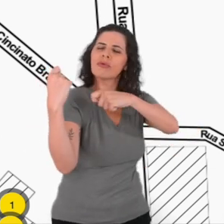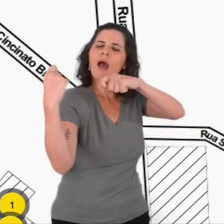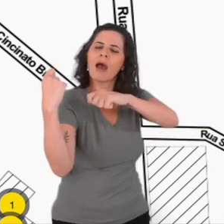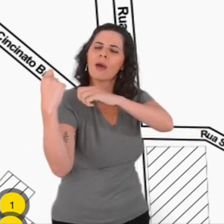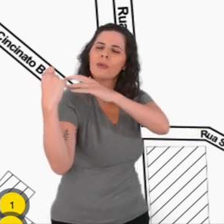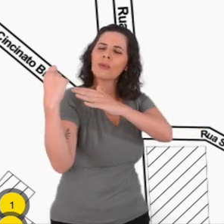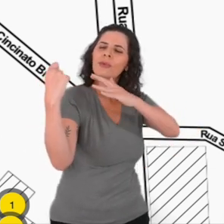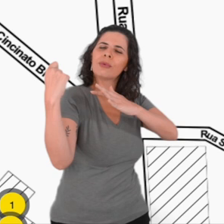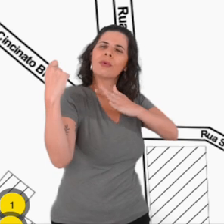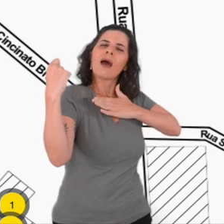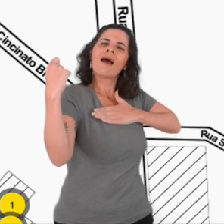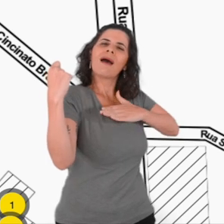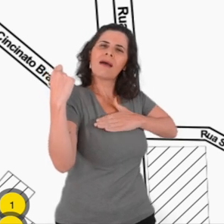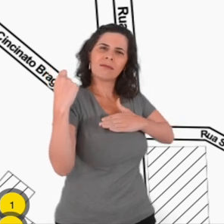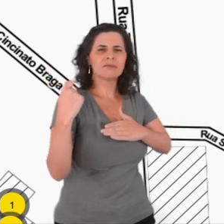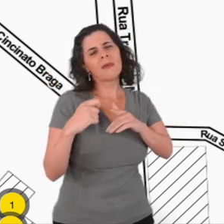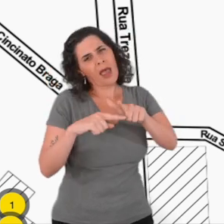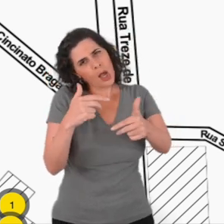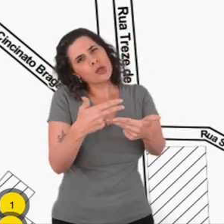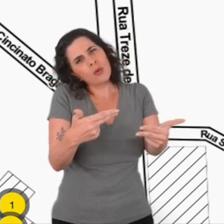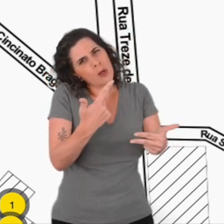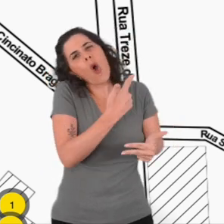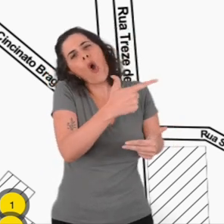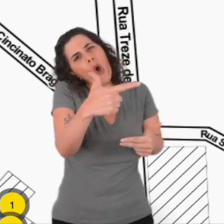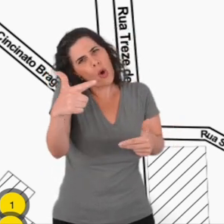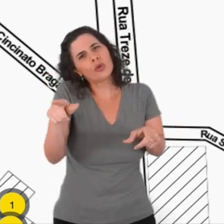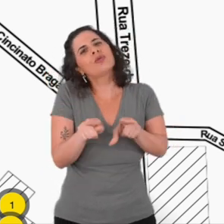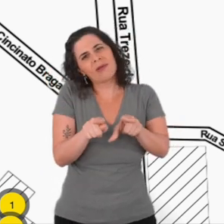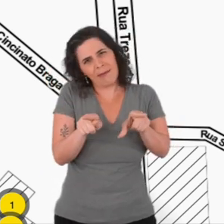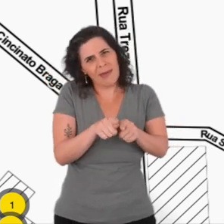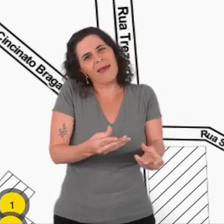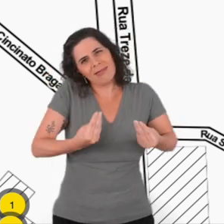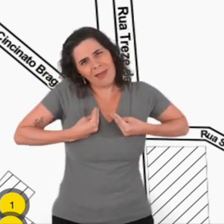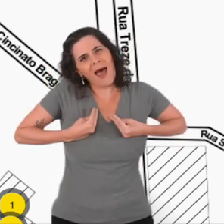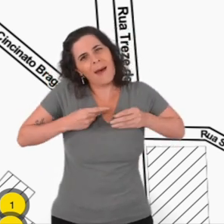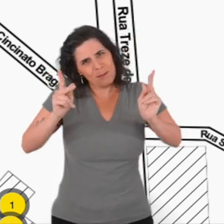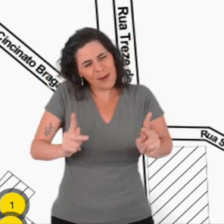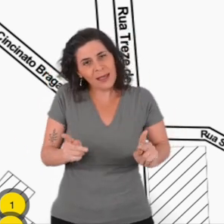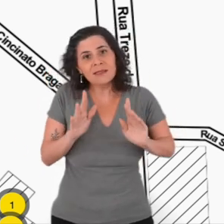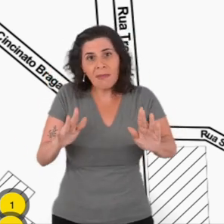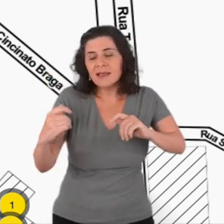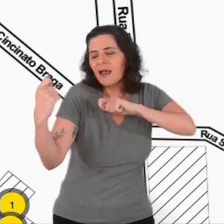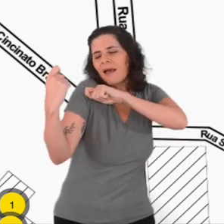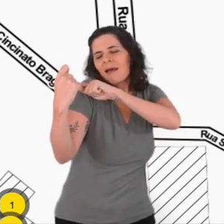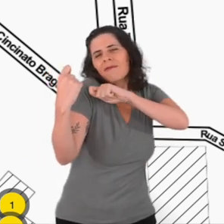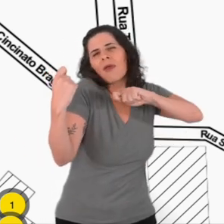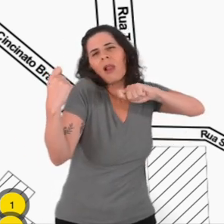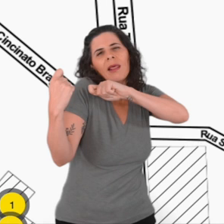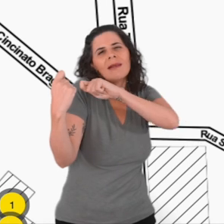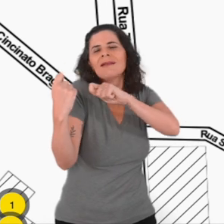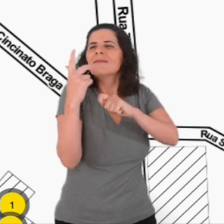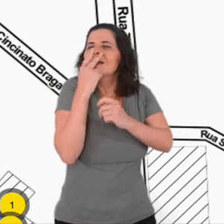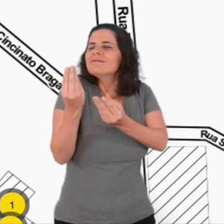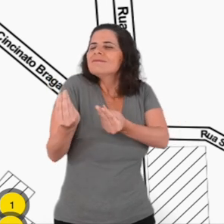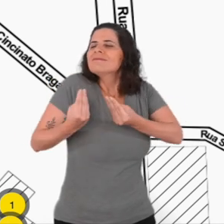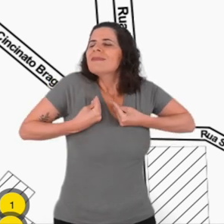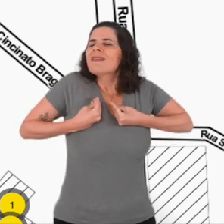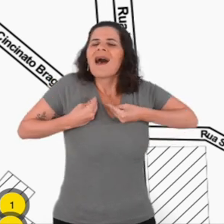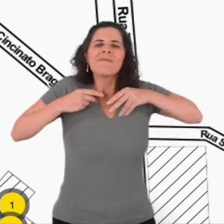There are other classical instruments, but the violin, it gives us that feeling of peace. Very good!